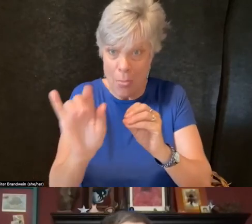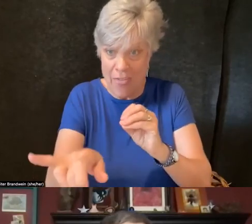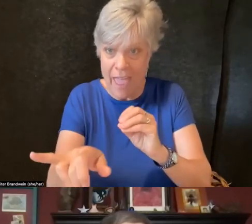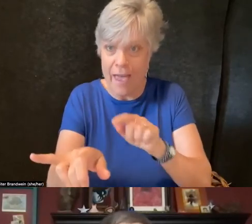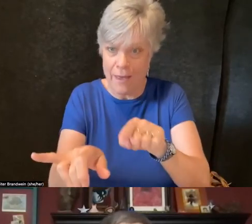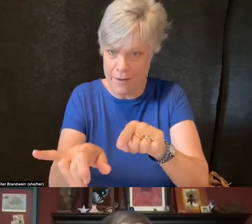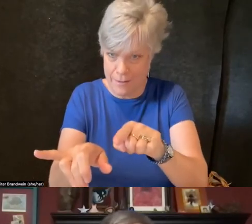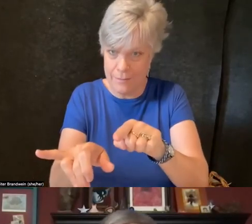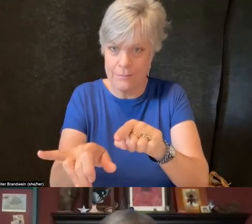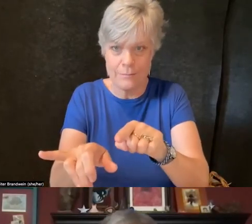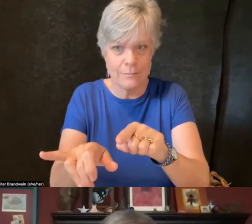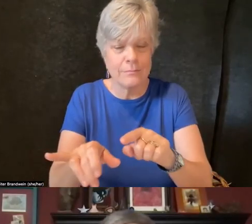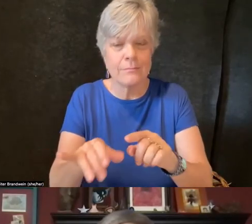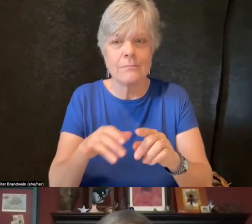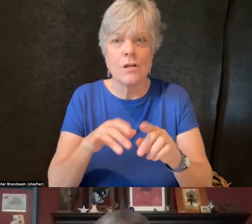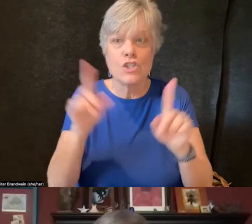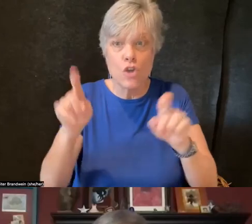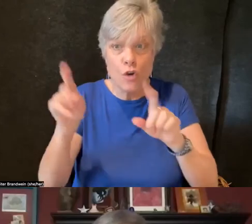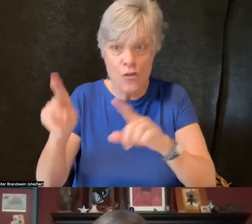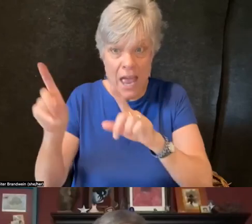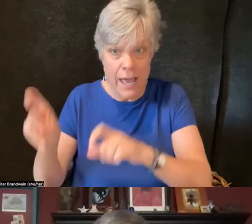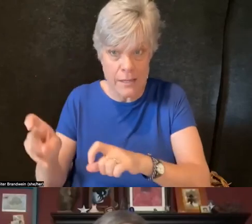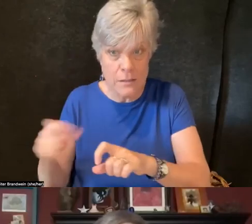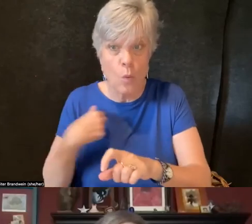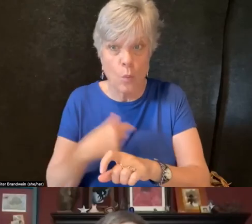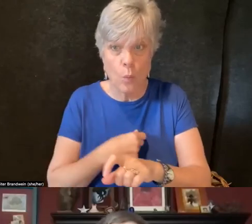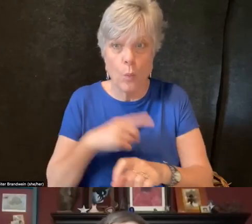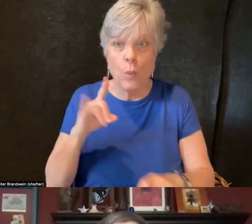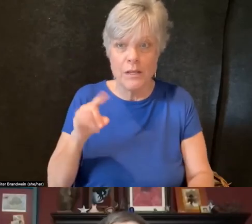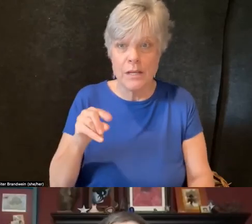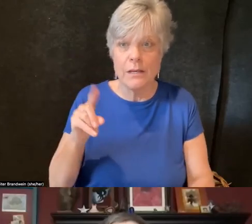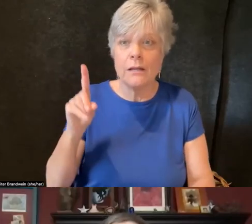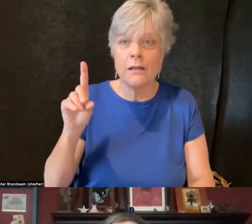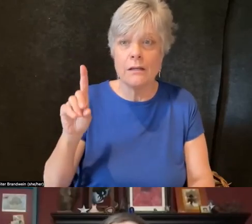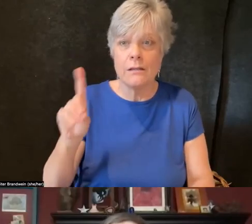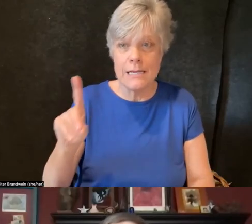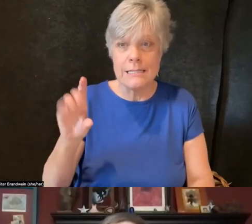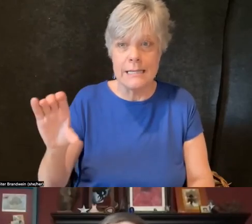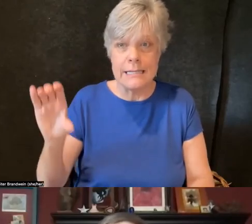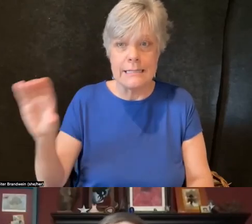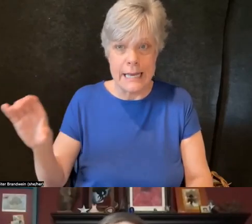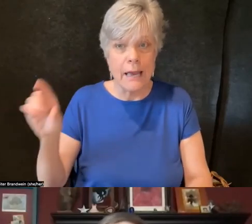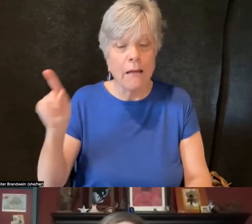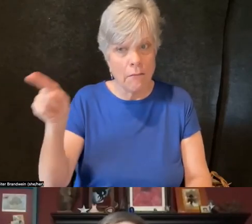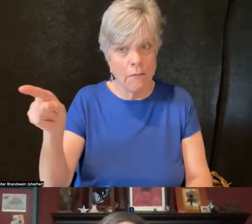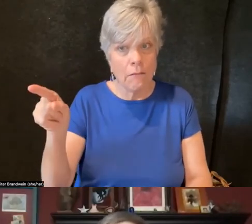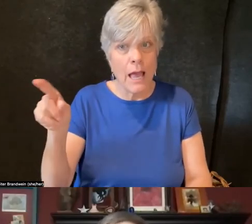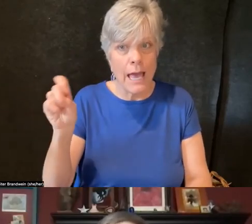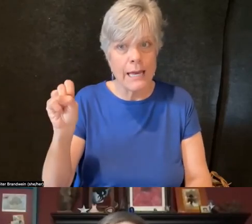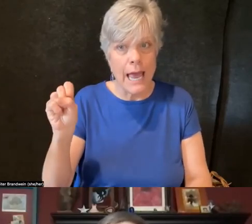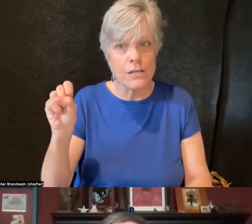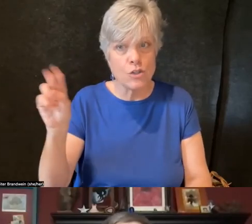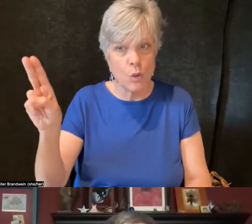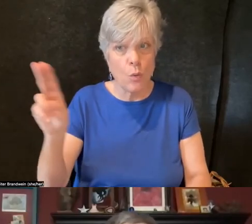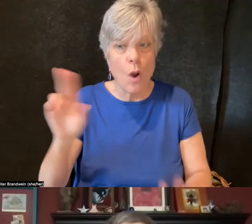about any of the surveys that we did at the DCC at SU and how those were created and how they were distributed